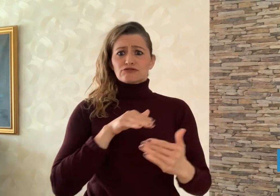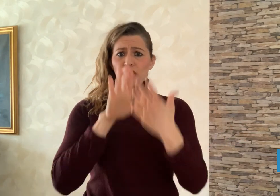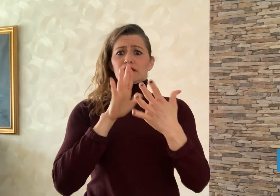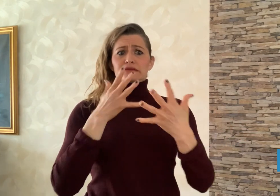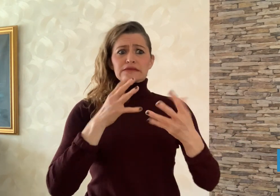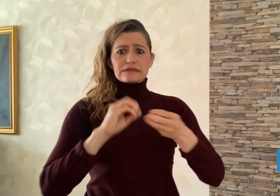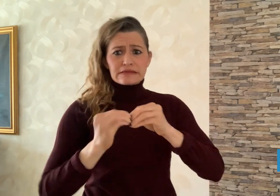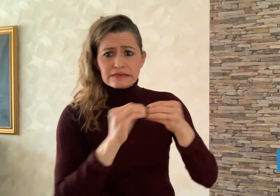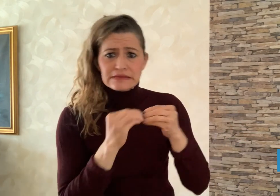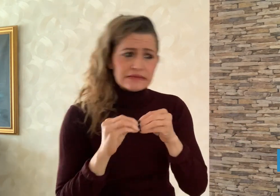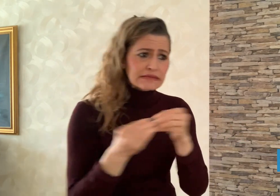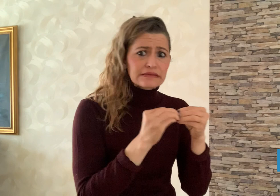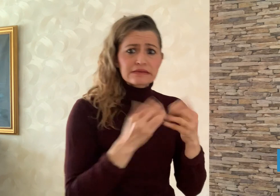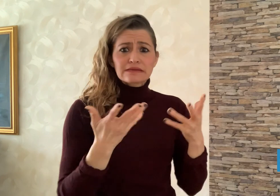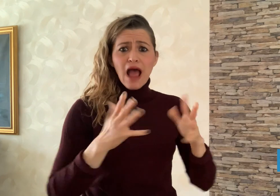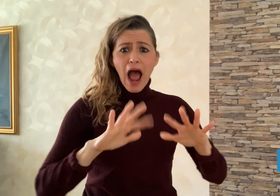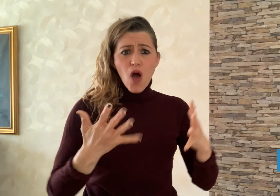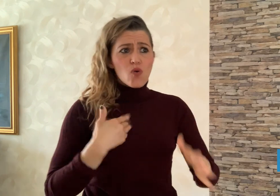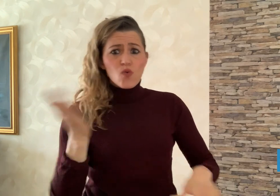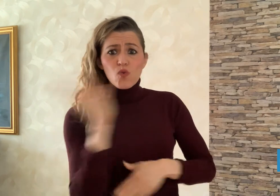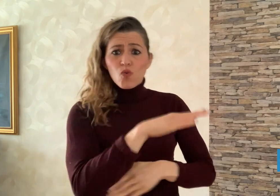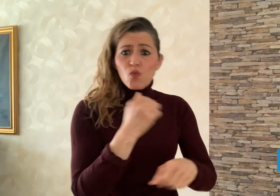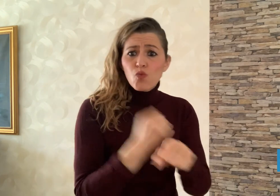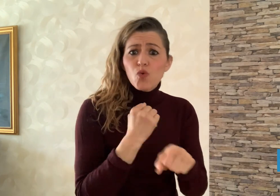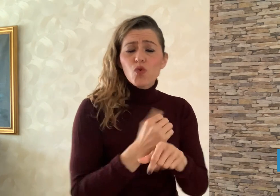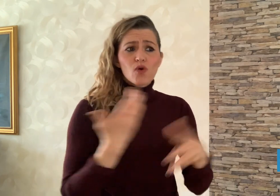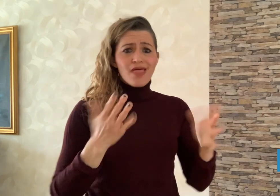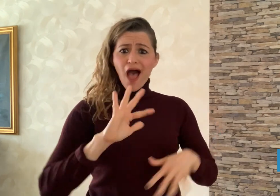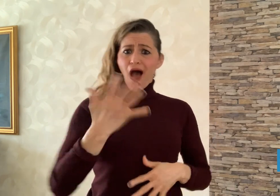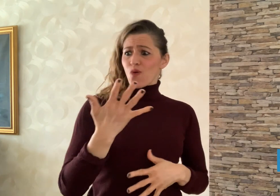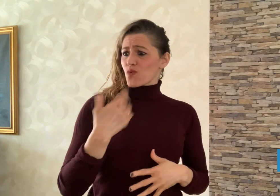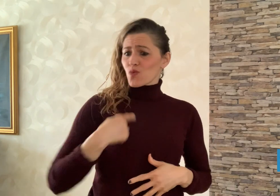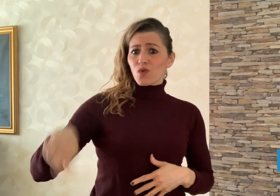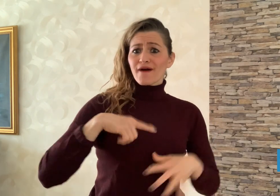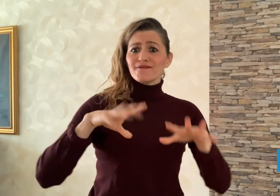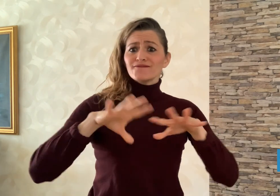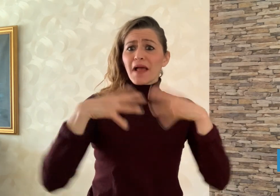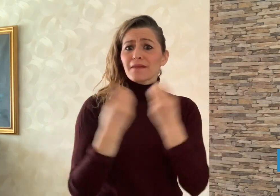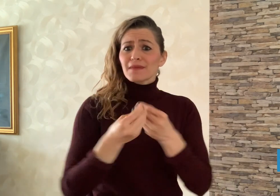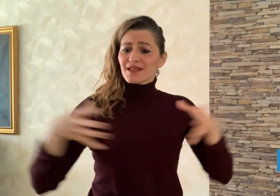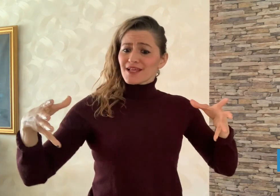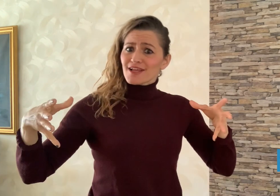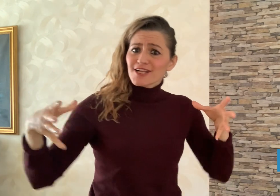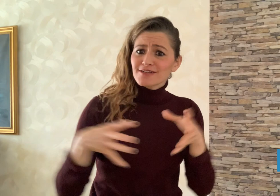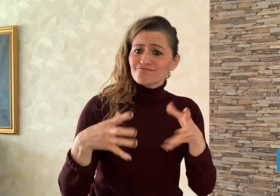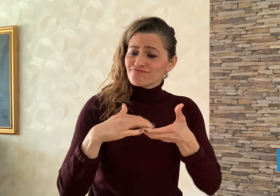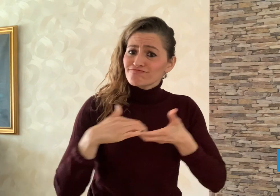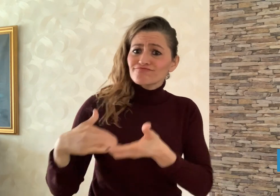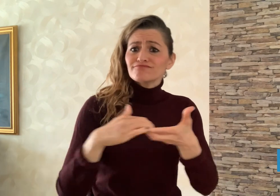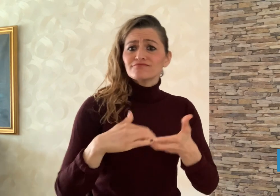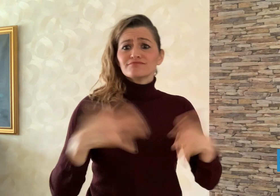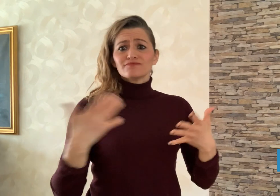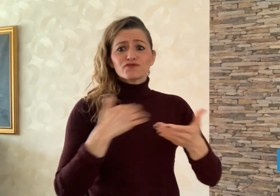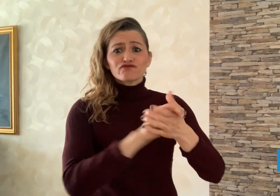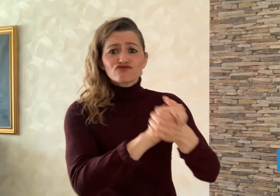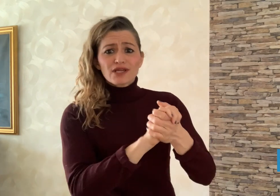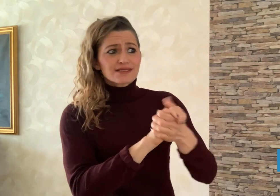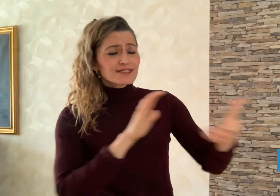how to go to work, how to get together with family members and friends,